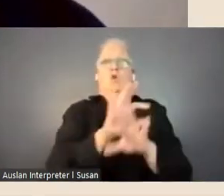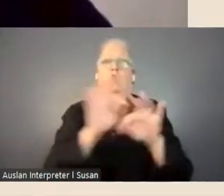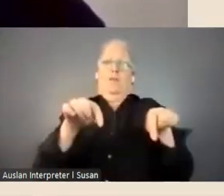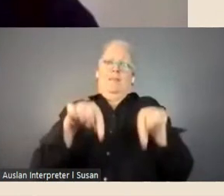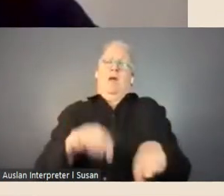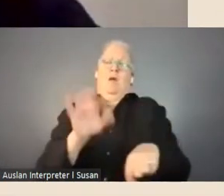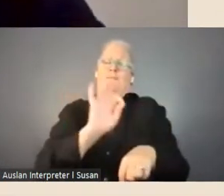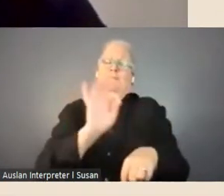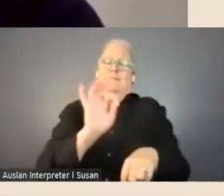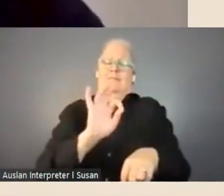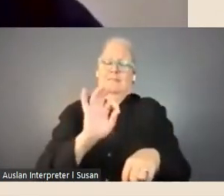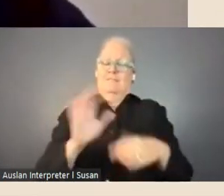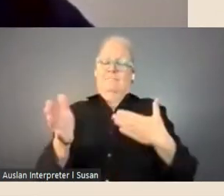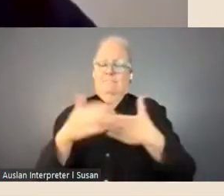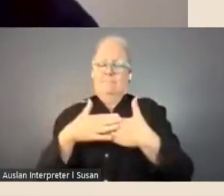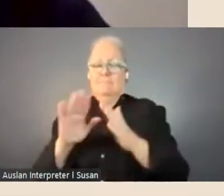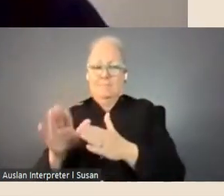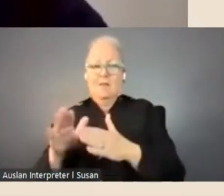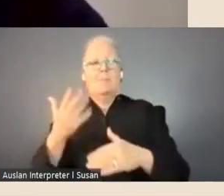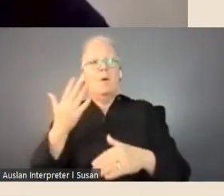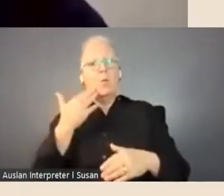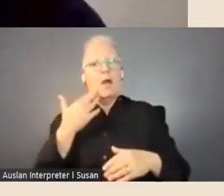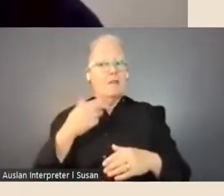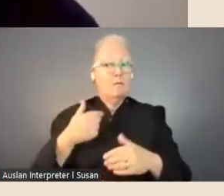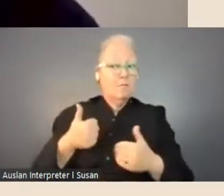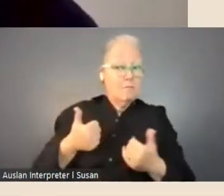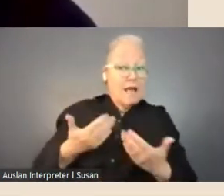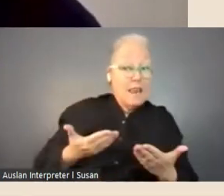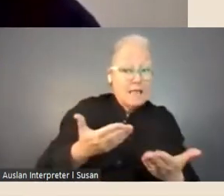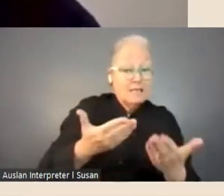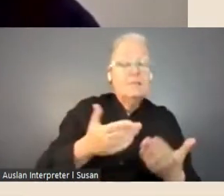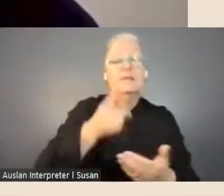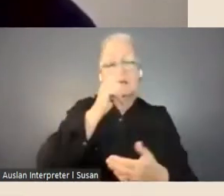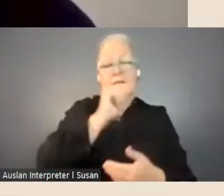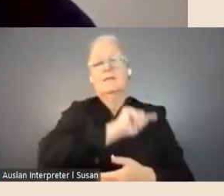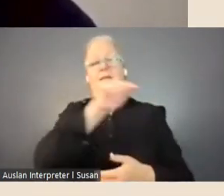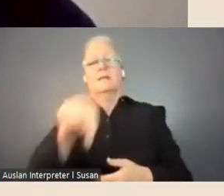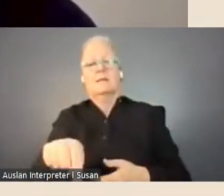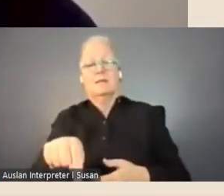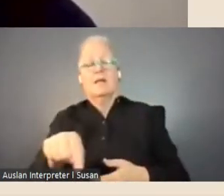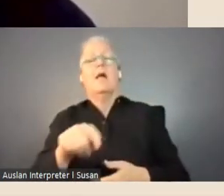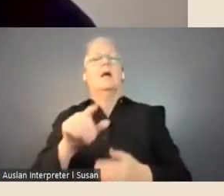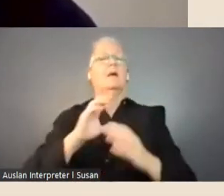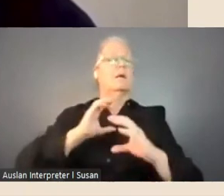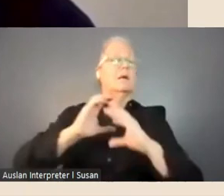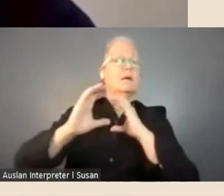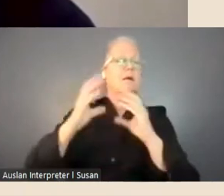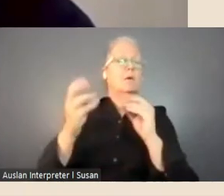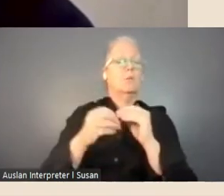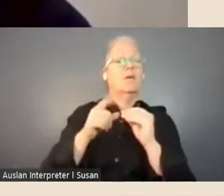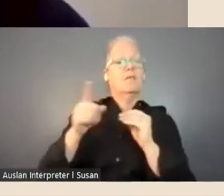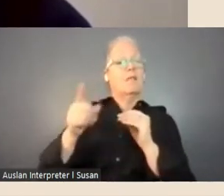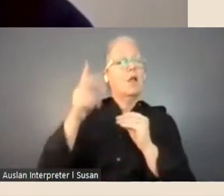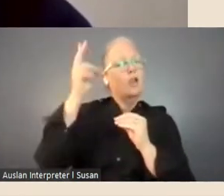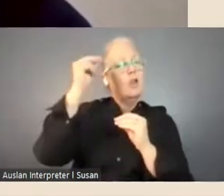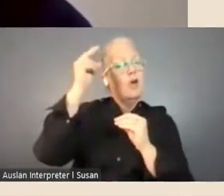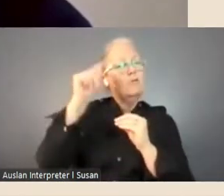the lockdown lifts, and also communicating with their liaison librarians and support staff online.